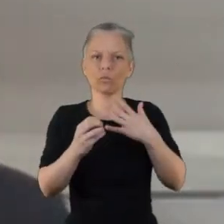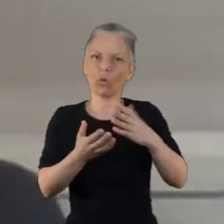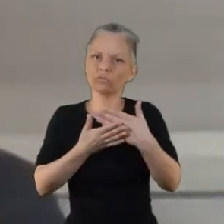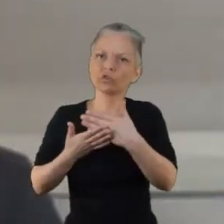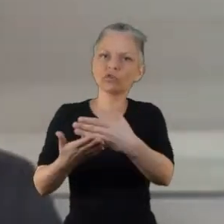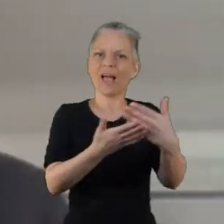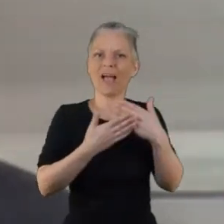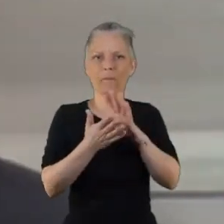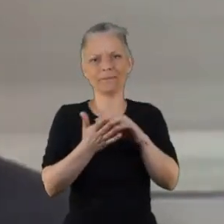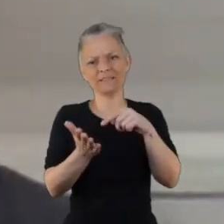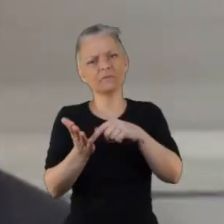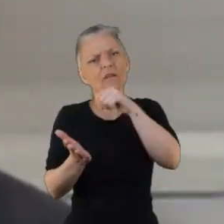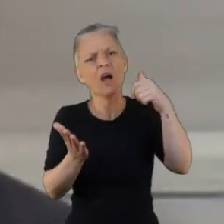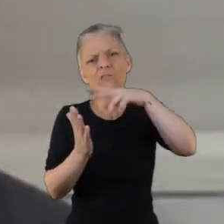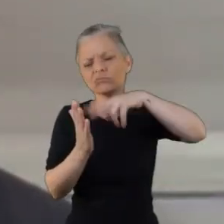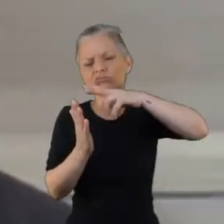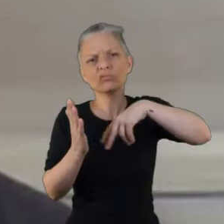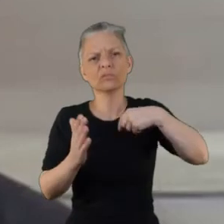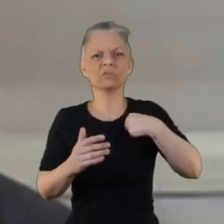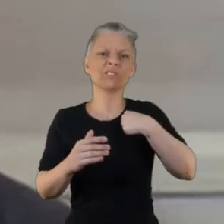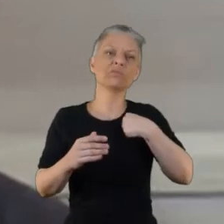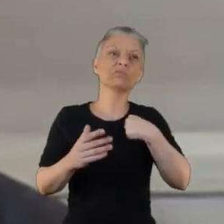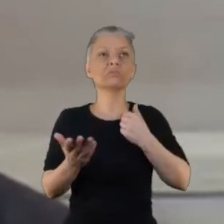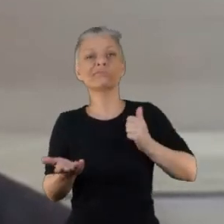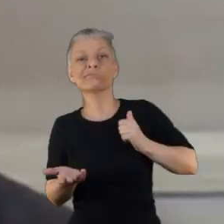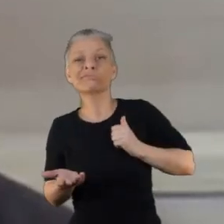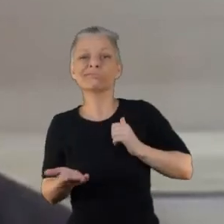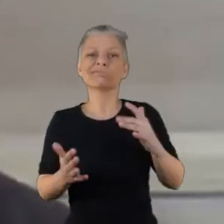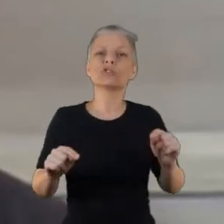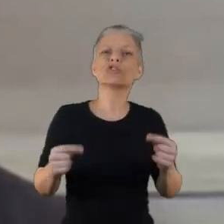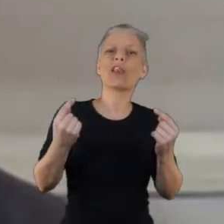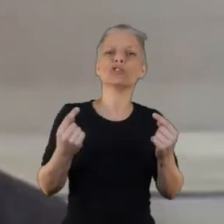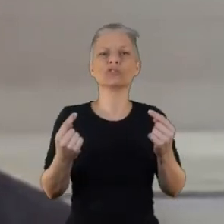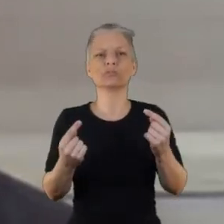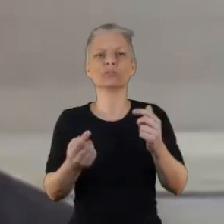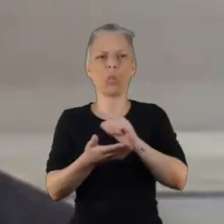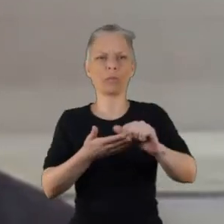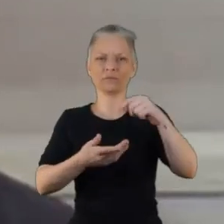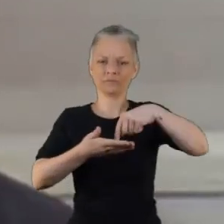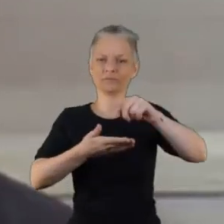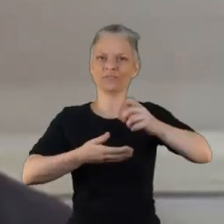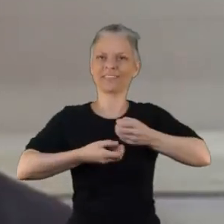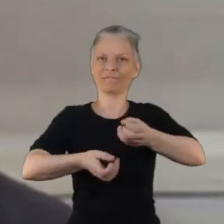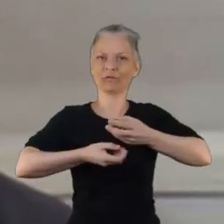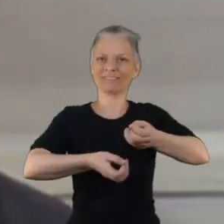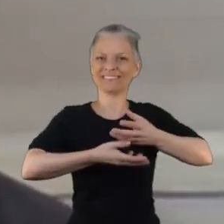We've already agreed to have a review meeting in a few months time and we're also so very